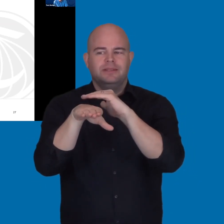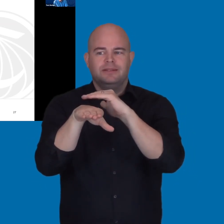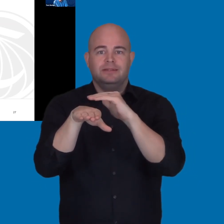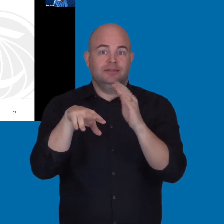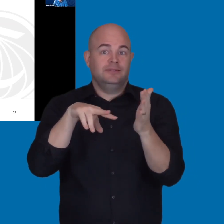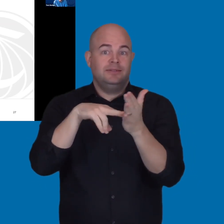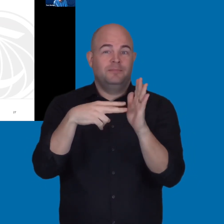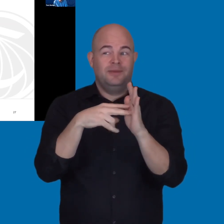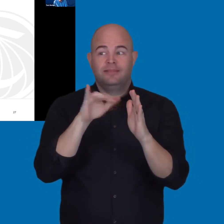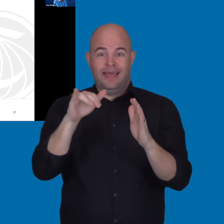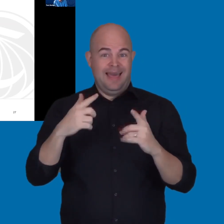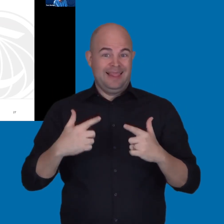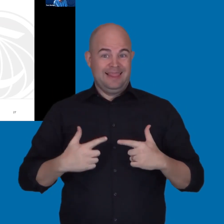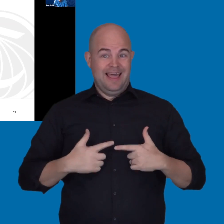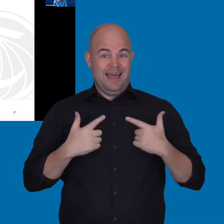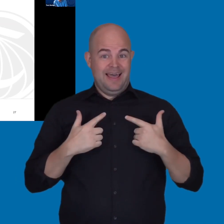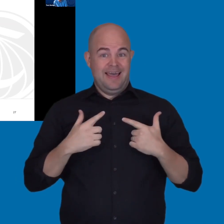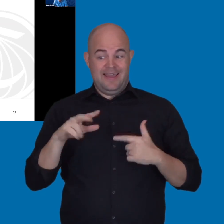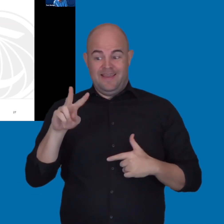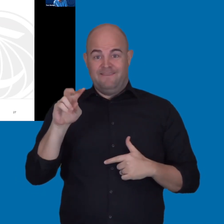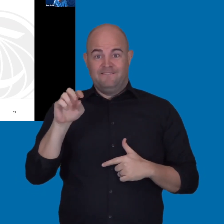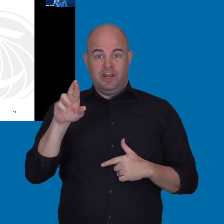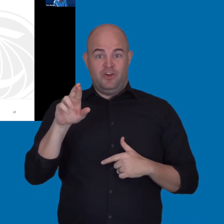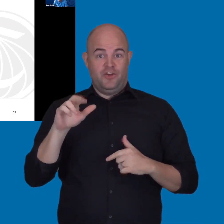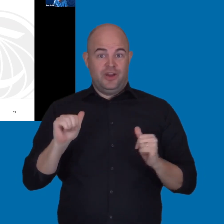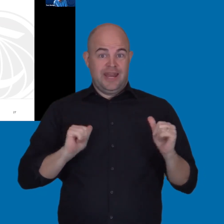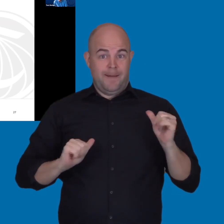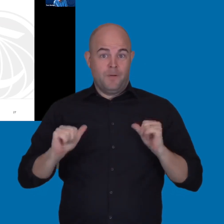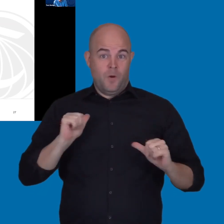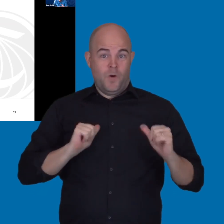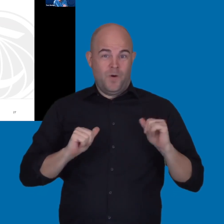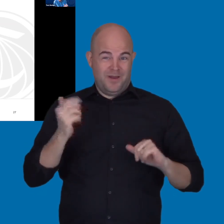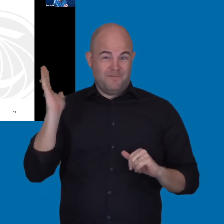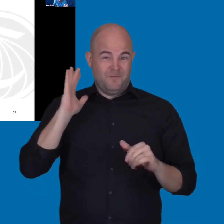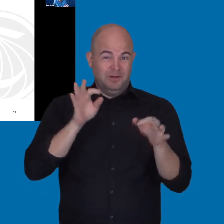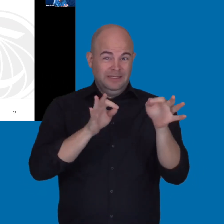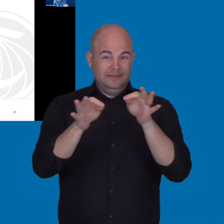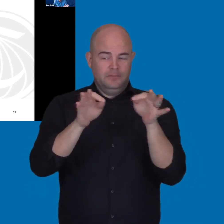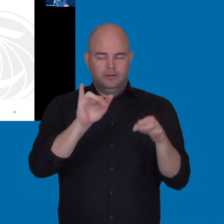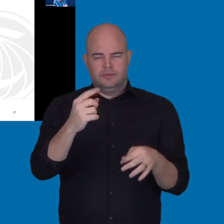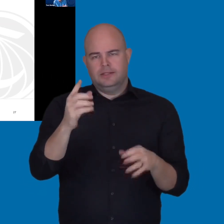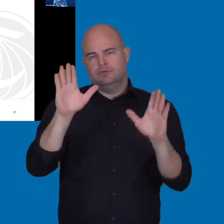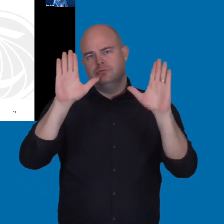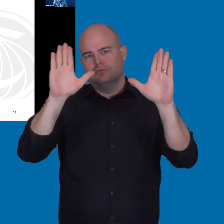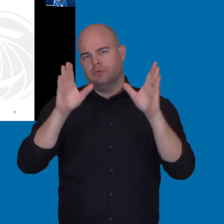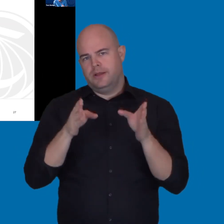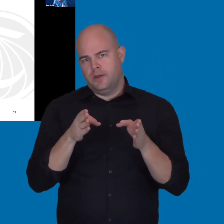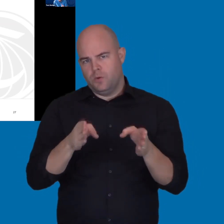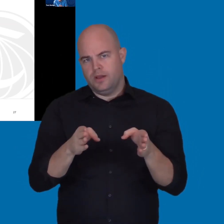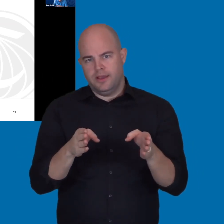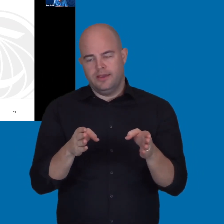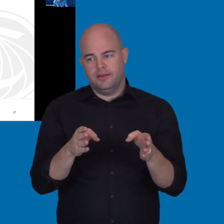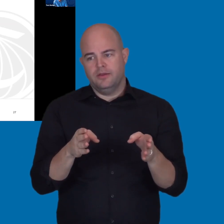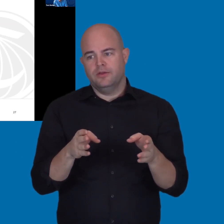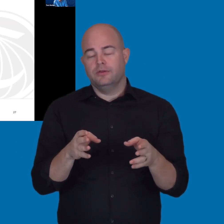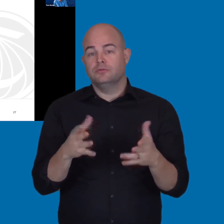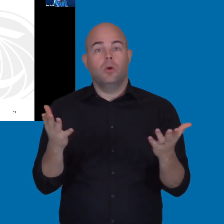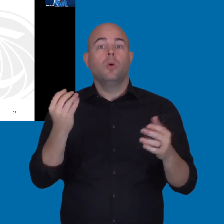of determining the level of accessibility. Which, you know, the live vendor demo that I talked about is one of those great ways.